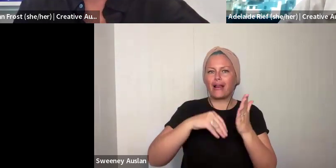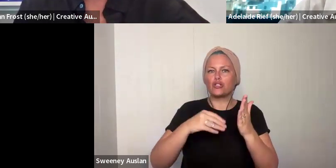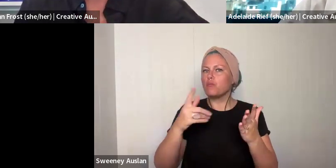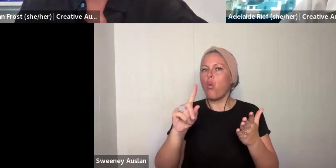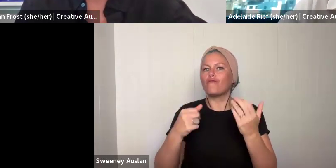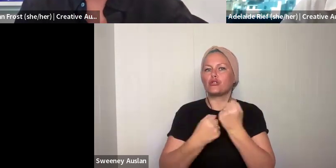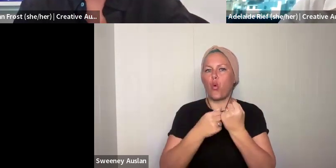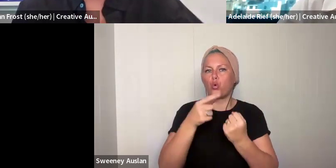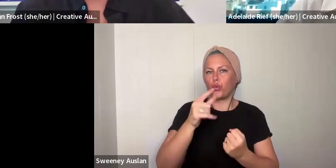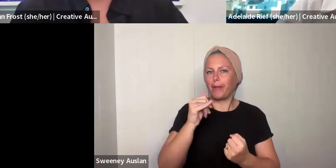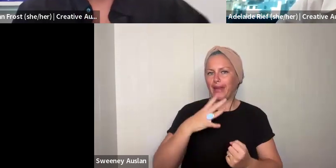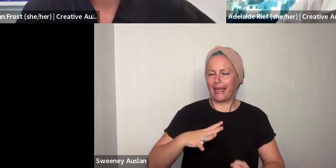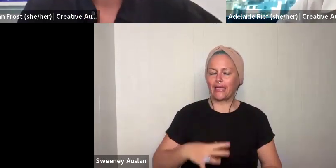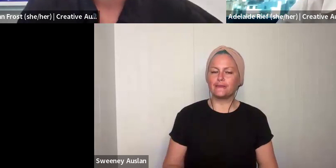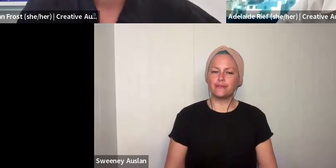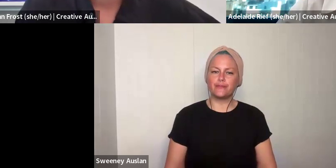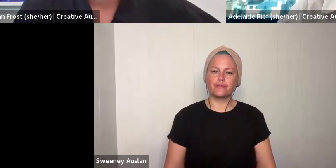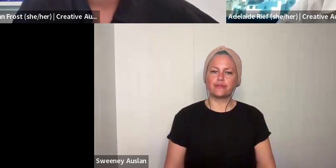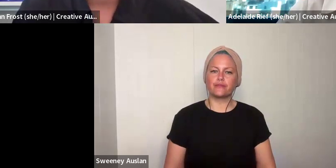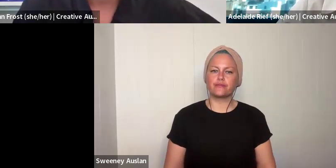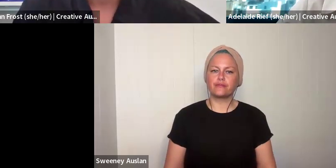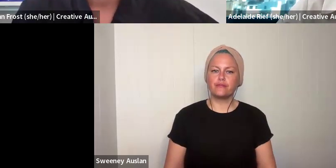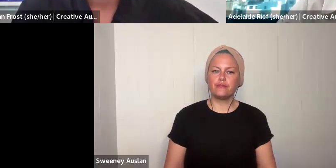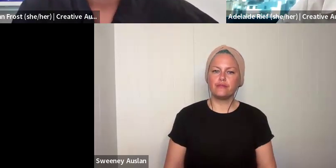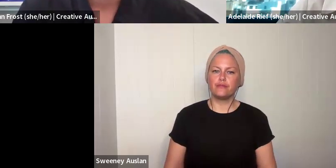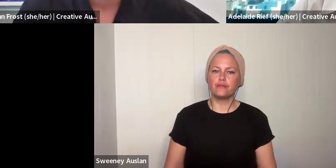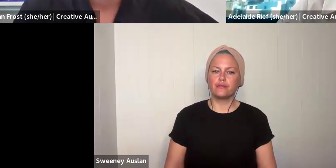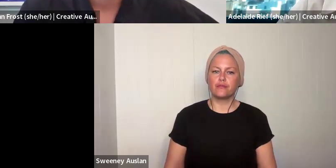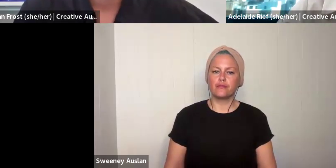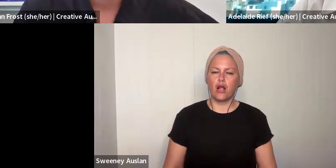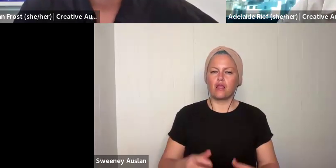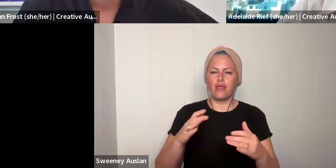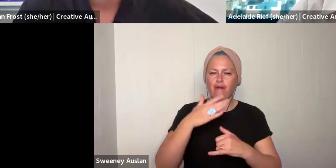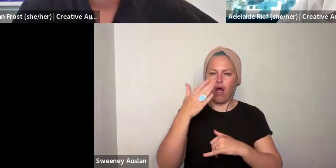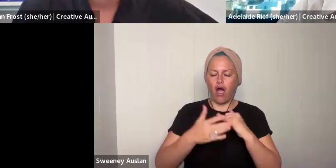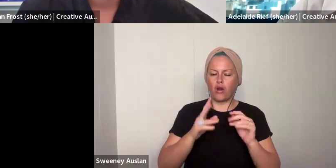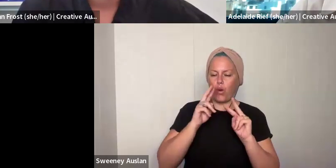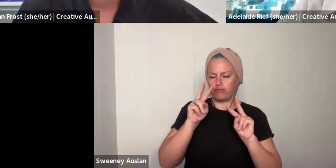and she is very happy to chat with you about the program and your application and any